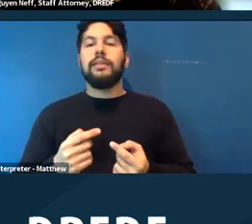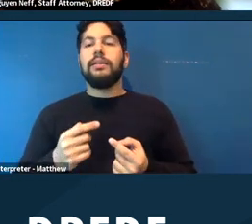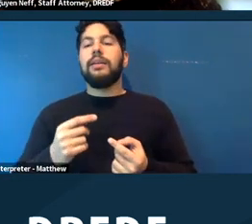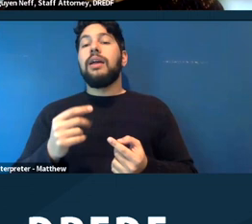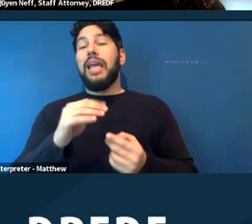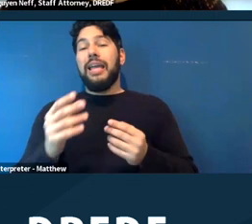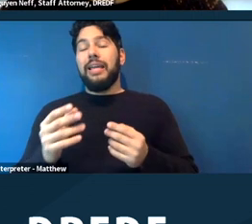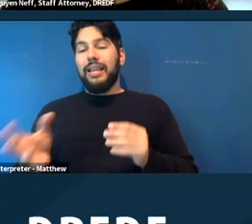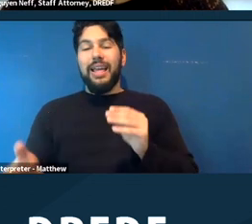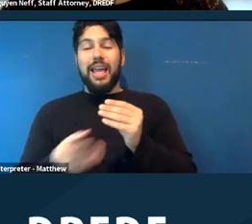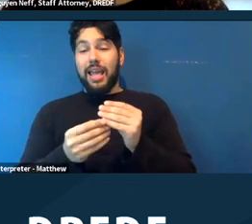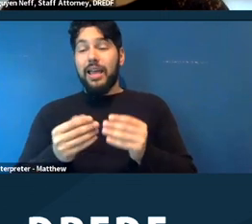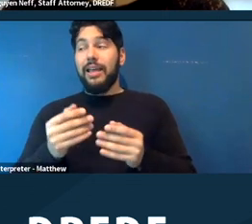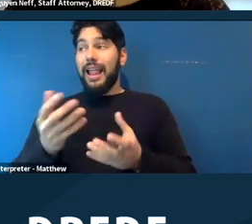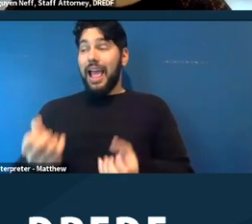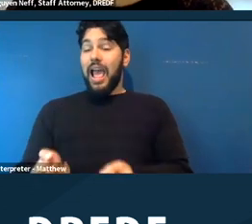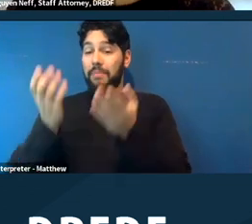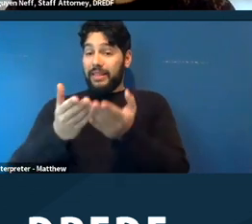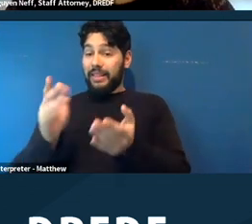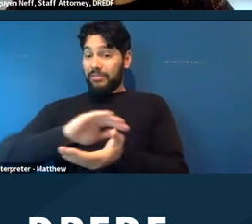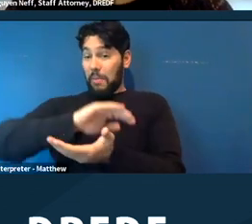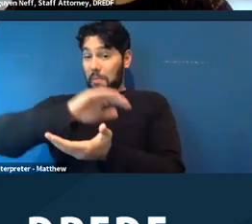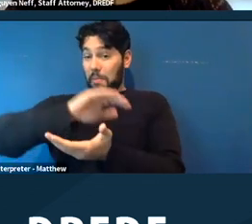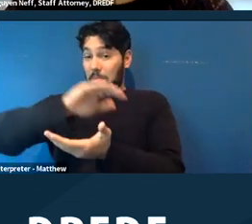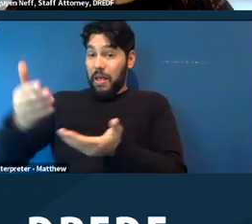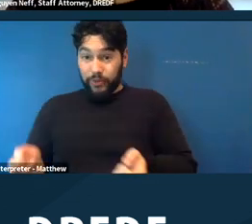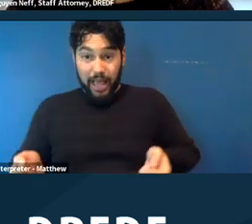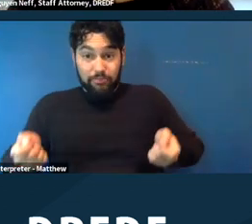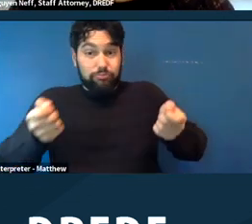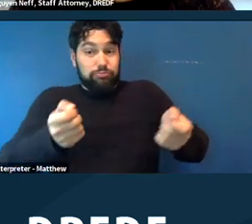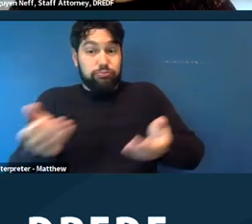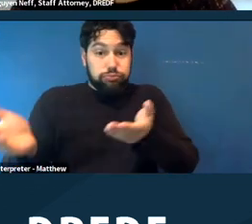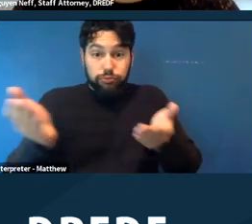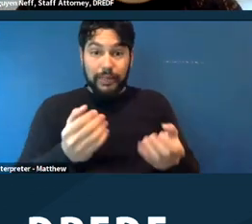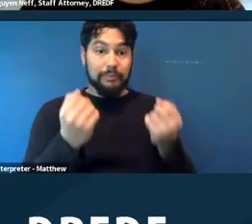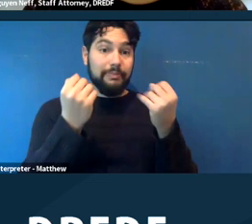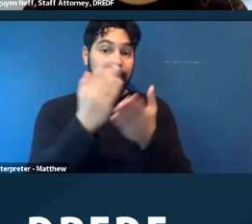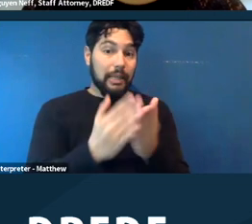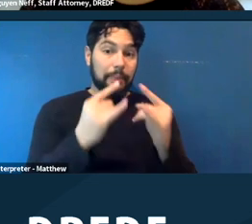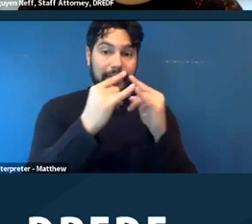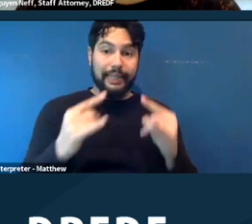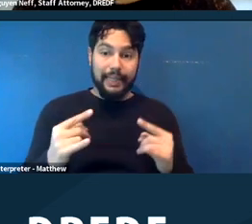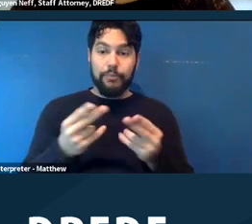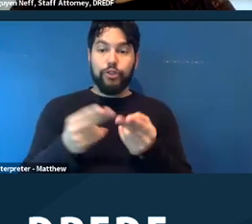things that you can bring with you. A lot of camps and shelters will limit unhoused people to maybe